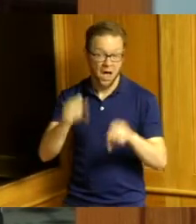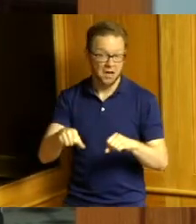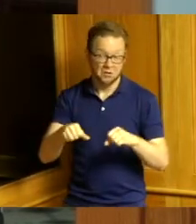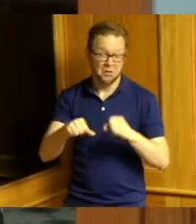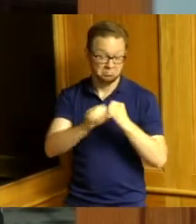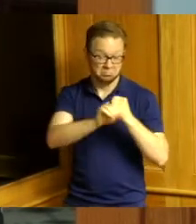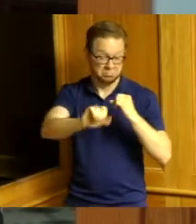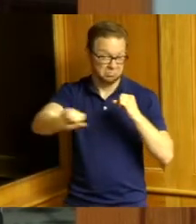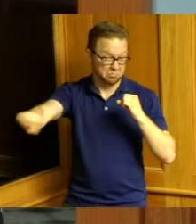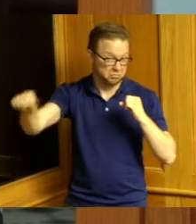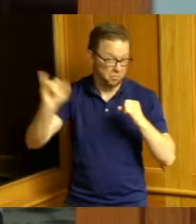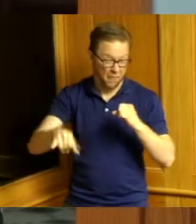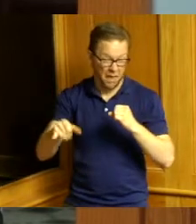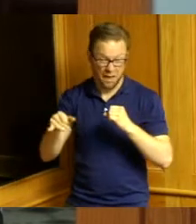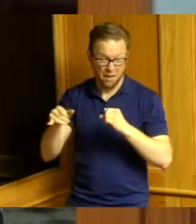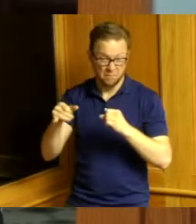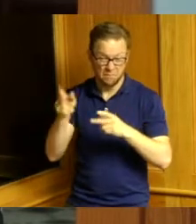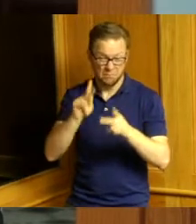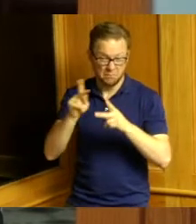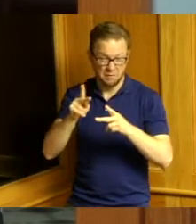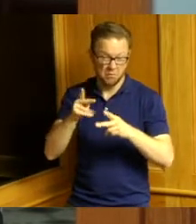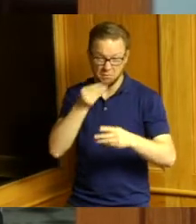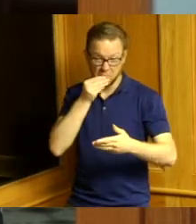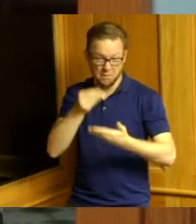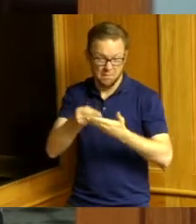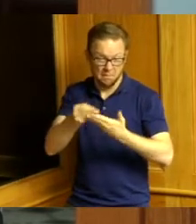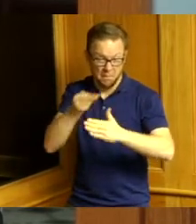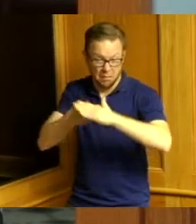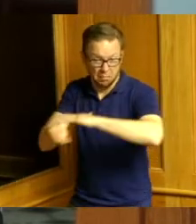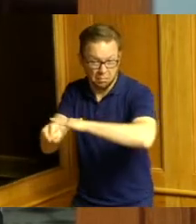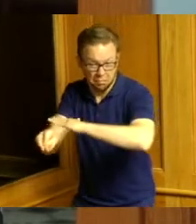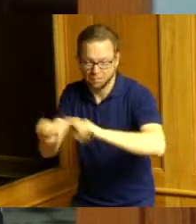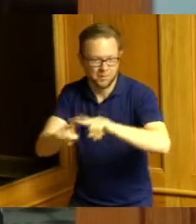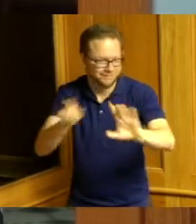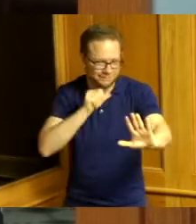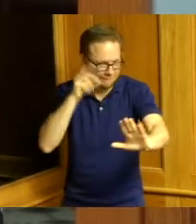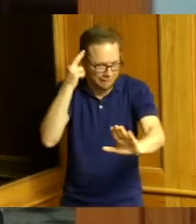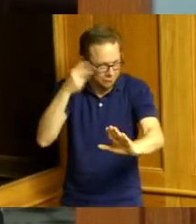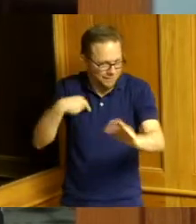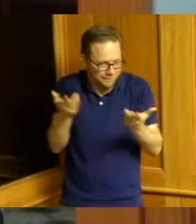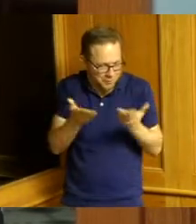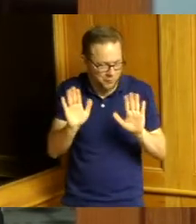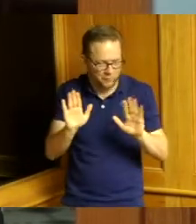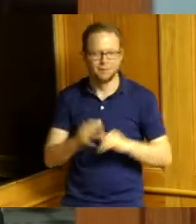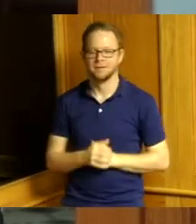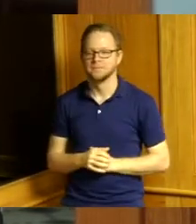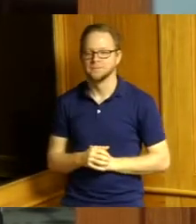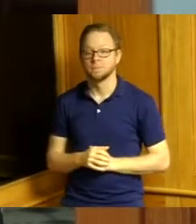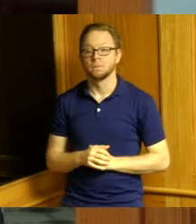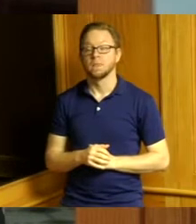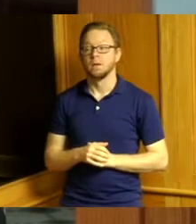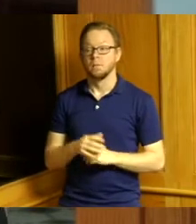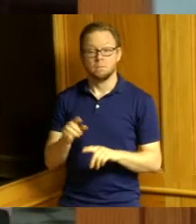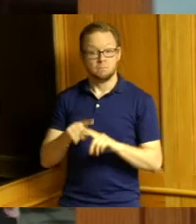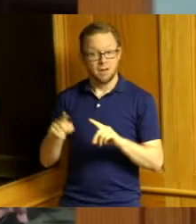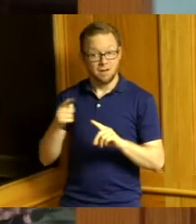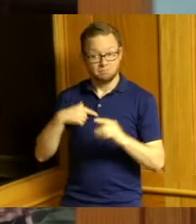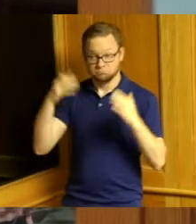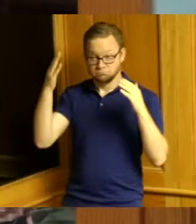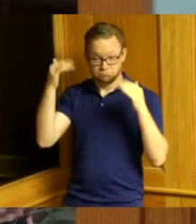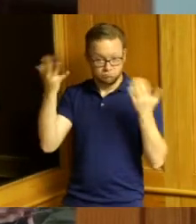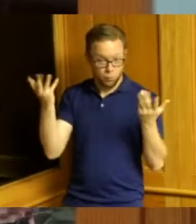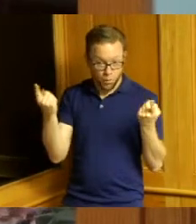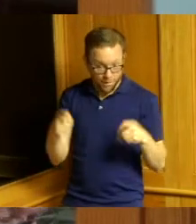contributions but that's that's not the purpose of me being here what I do hope happens is that we